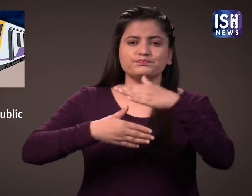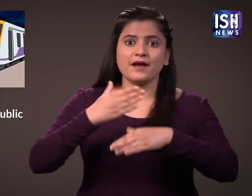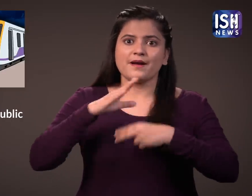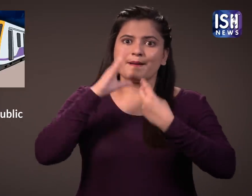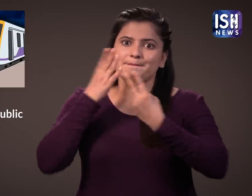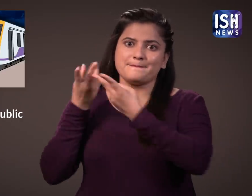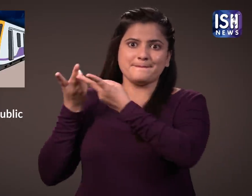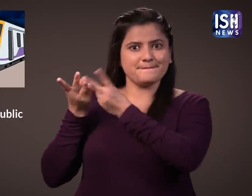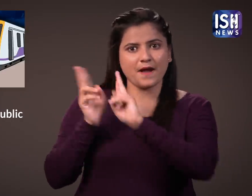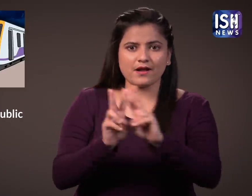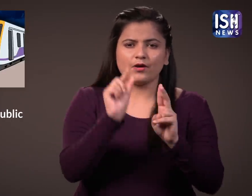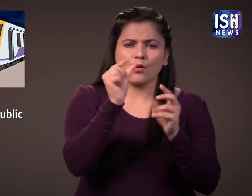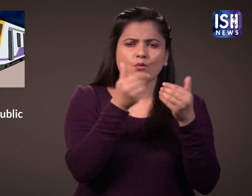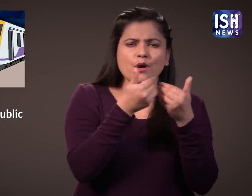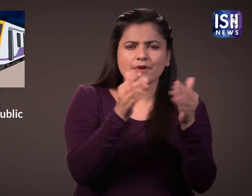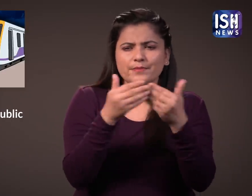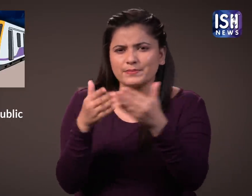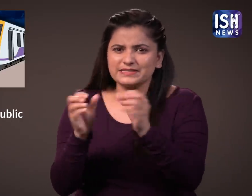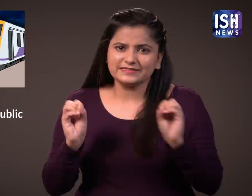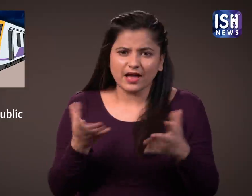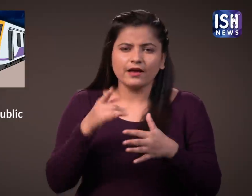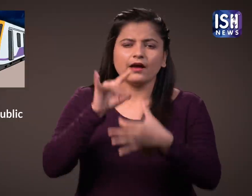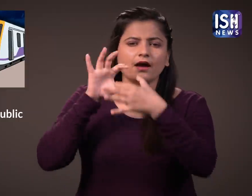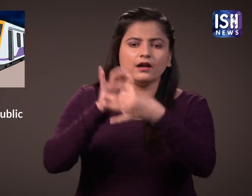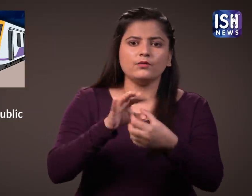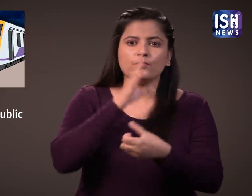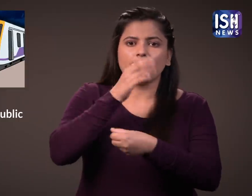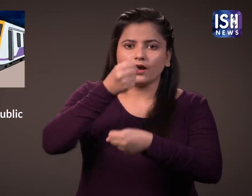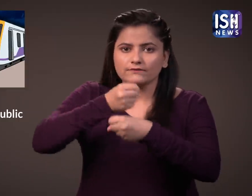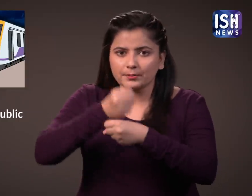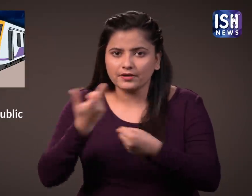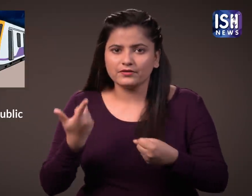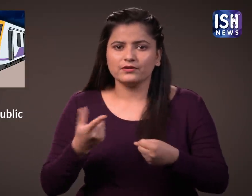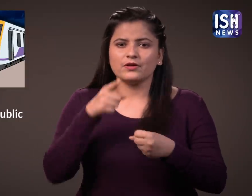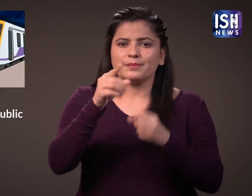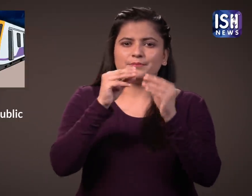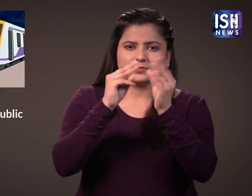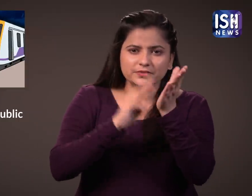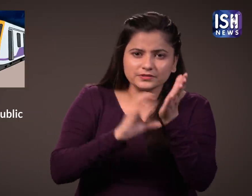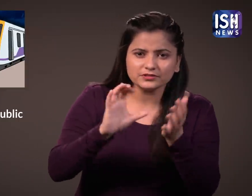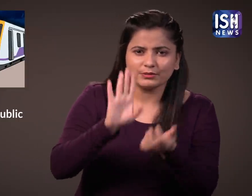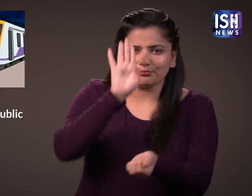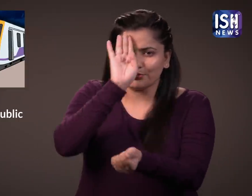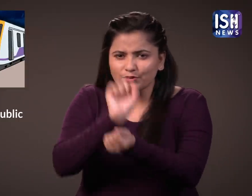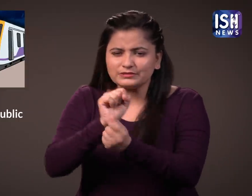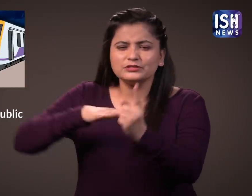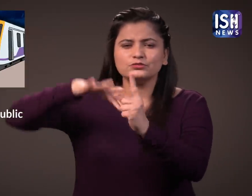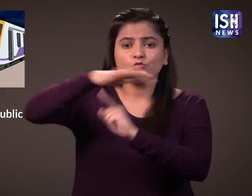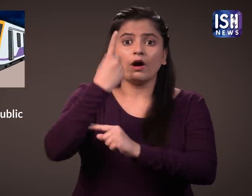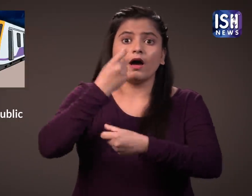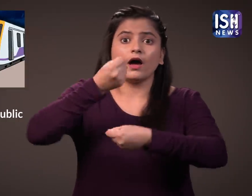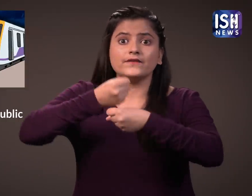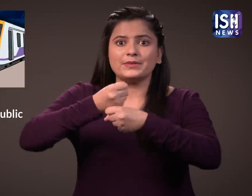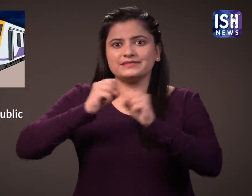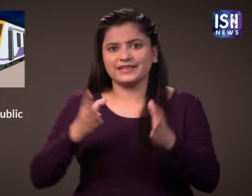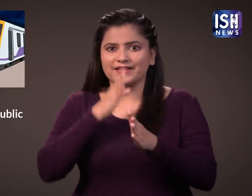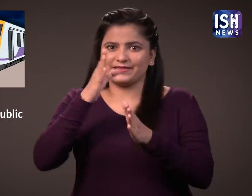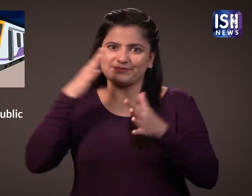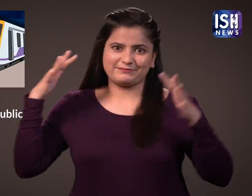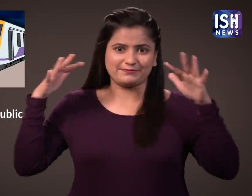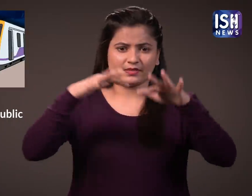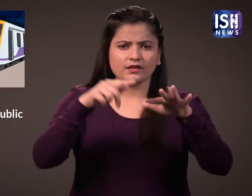only essential services staff were permitted to travel.